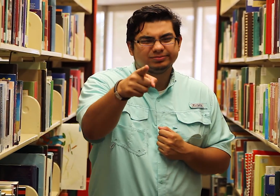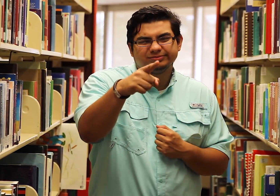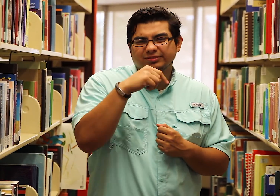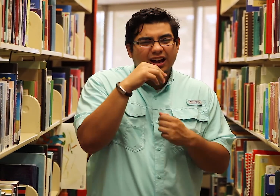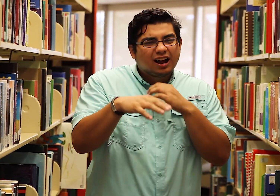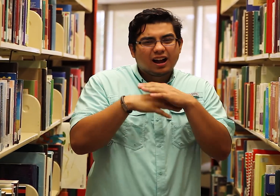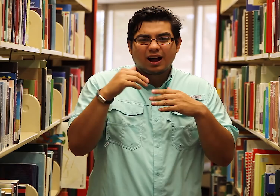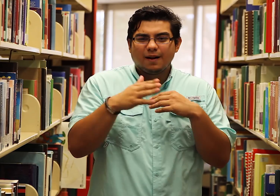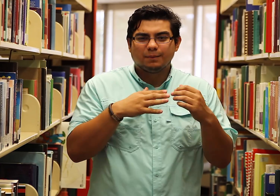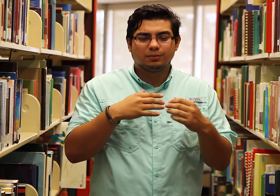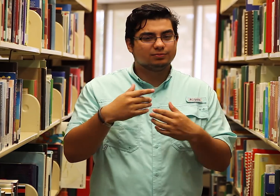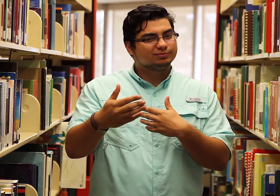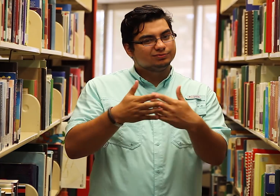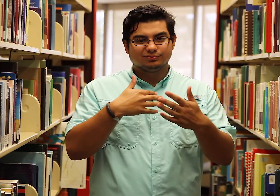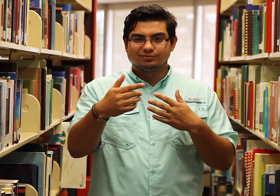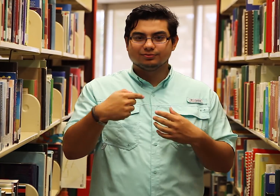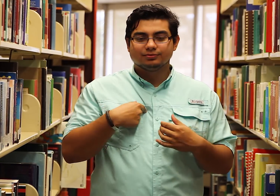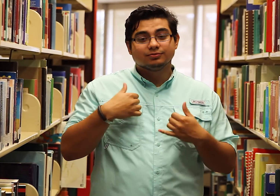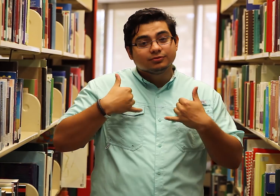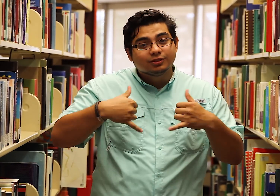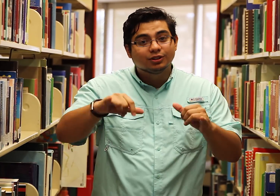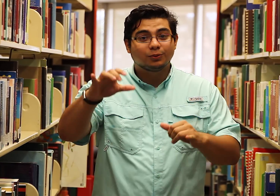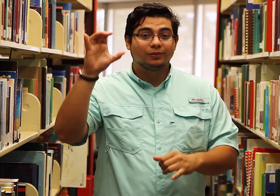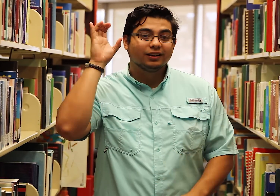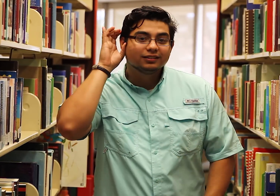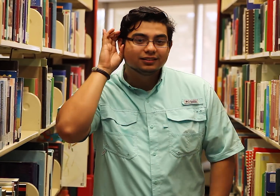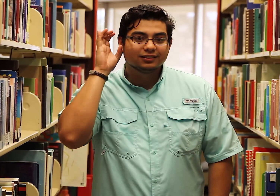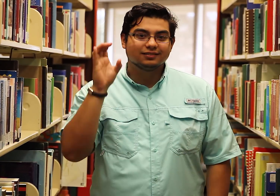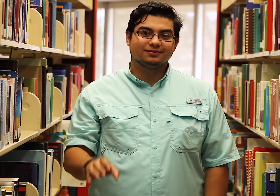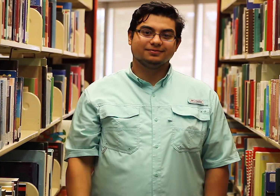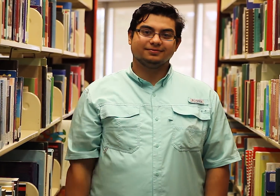and listen even when you’re saying something that’s not comfortable.